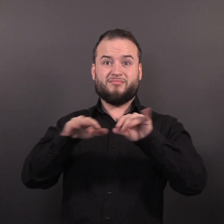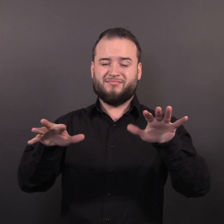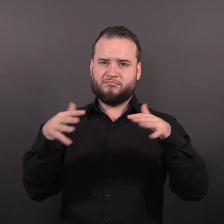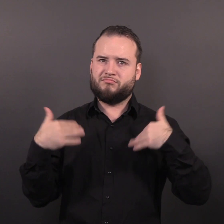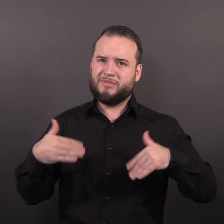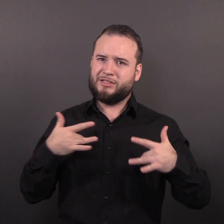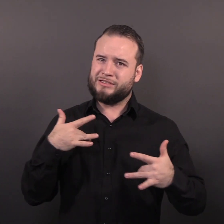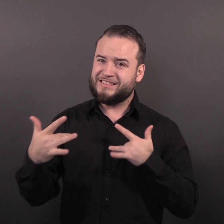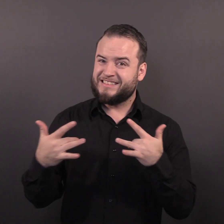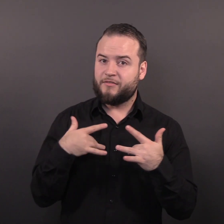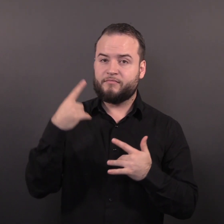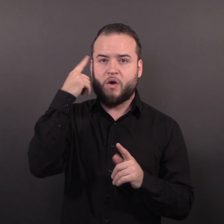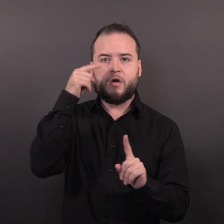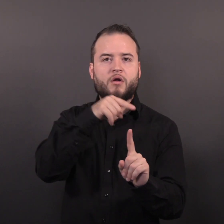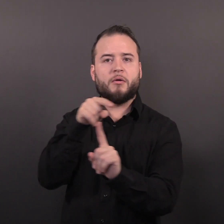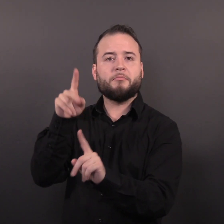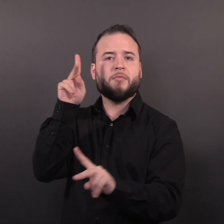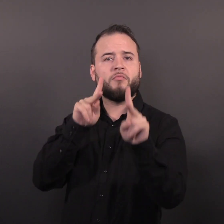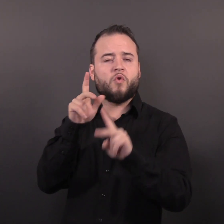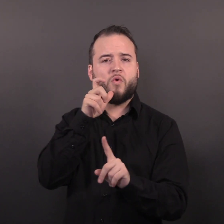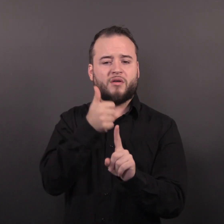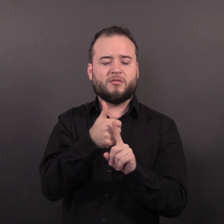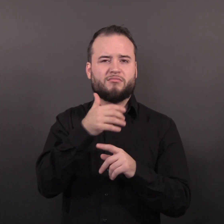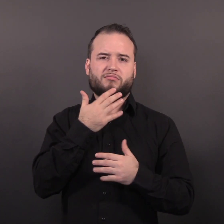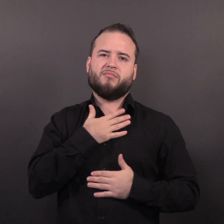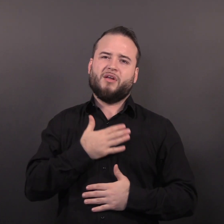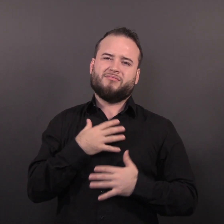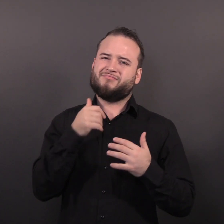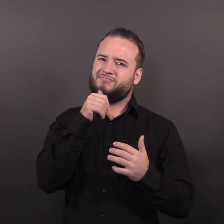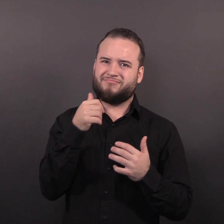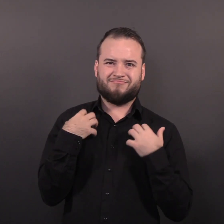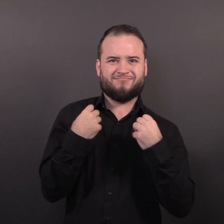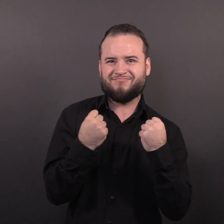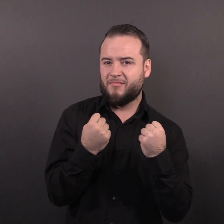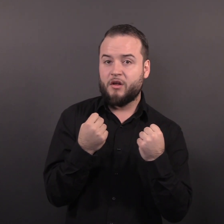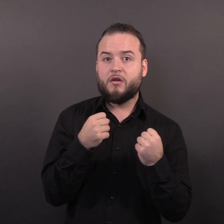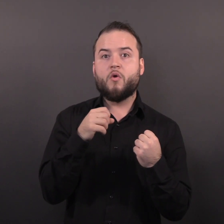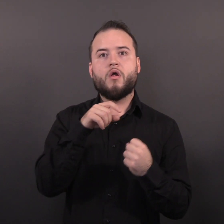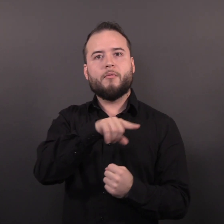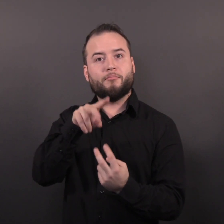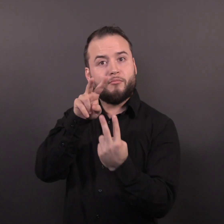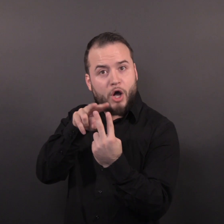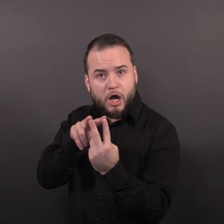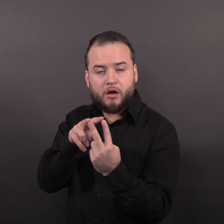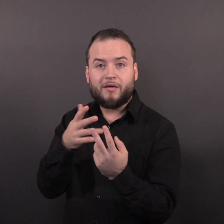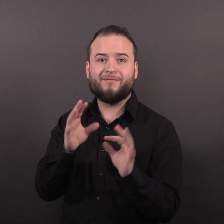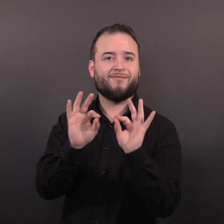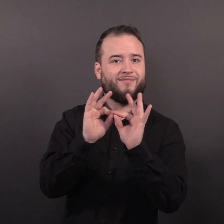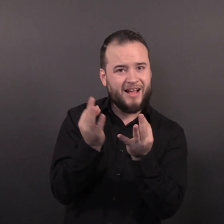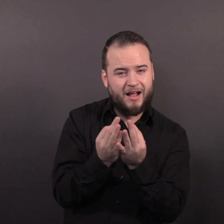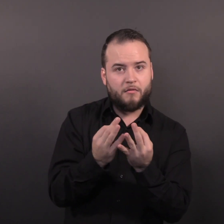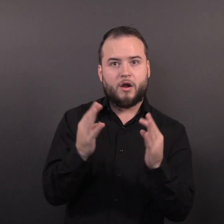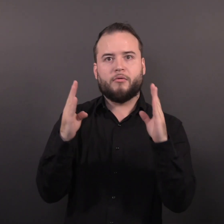We know that this outbreak is concerning, especially for people who are unwell, their